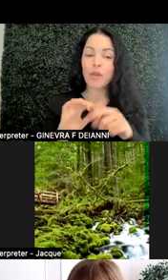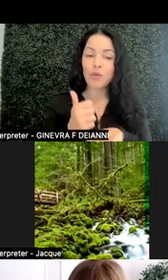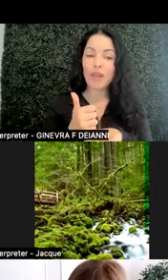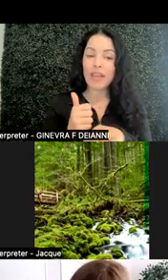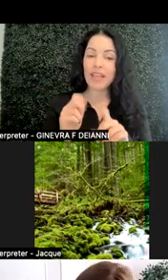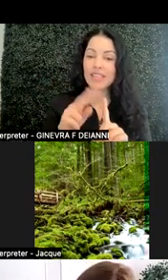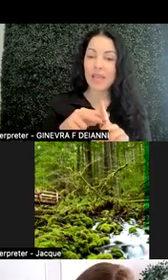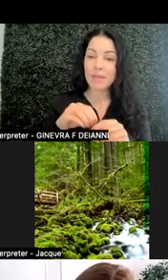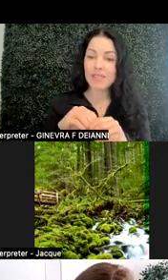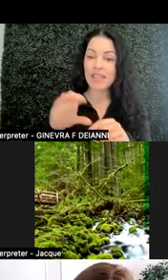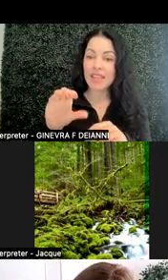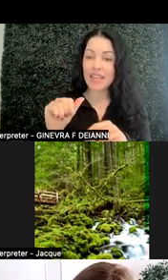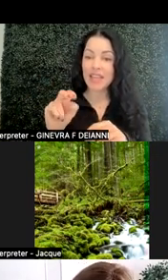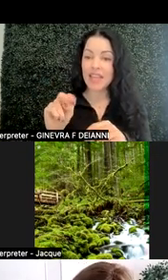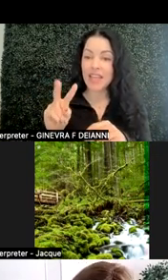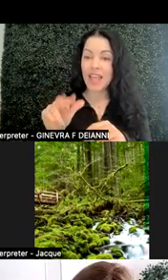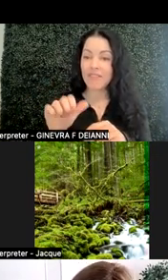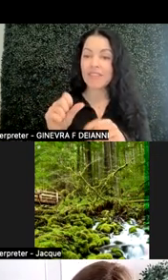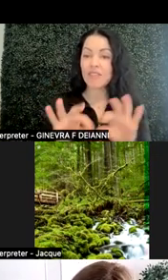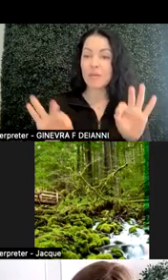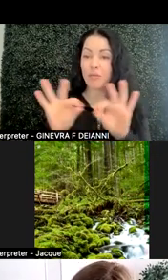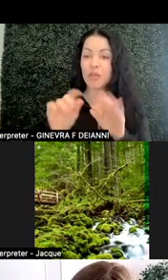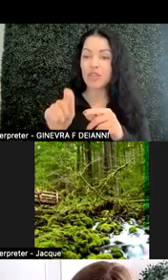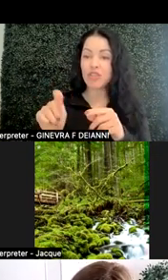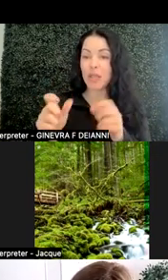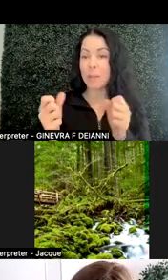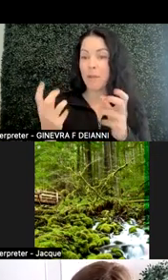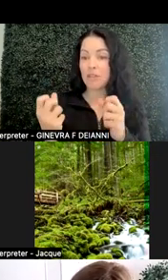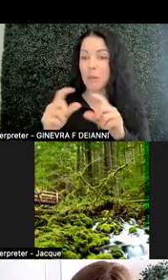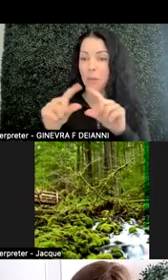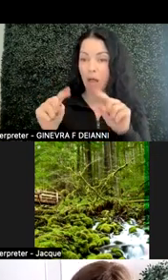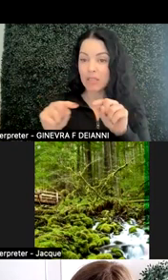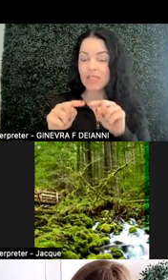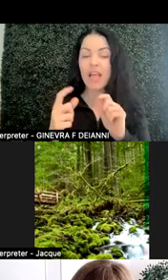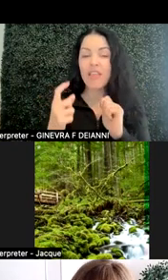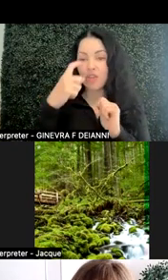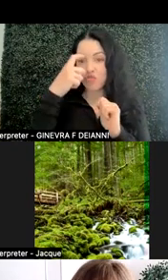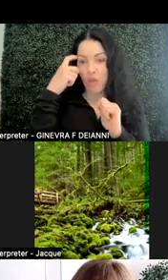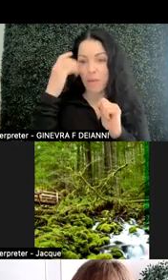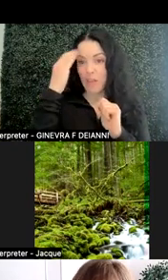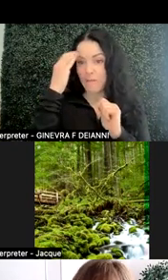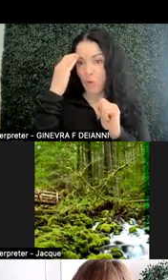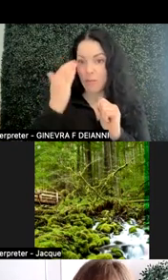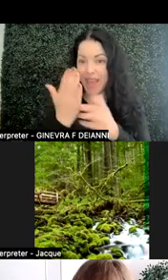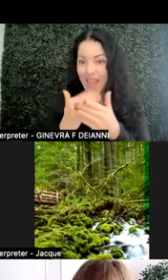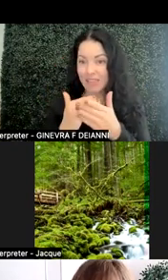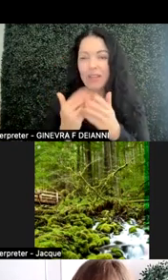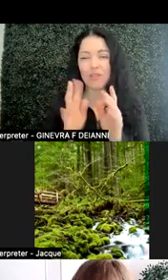it's good to check multiple boxes. The trauma-informed aspect is so important for neurodivergent students being programmed